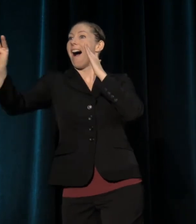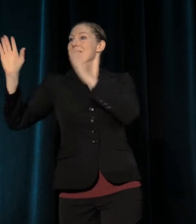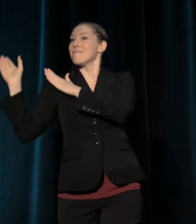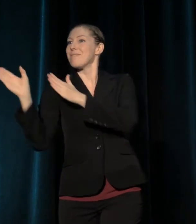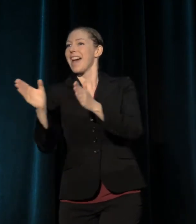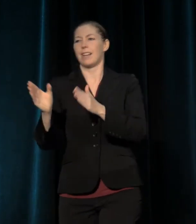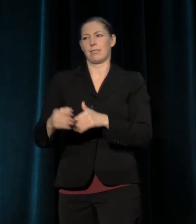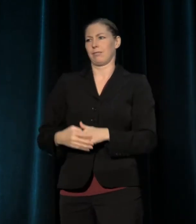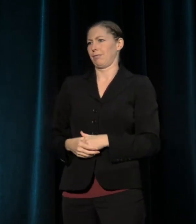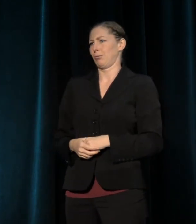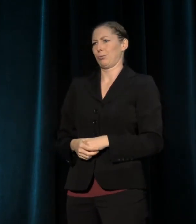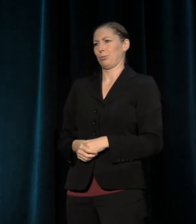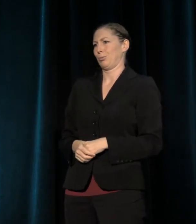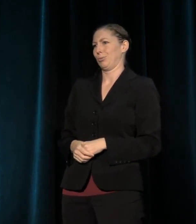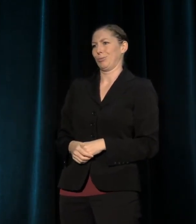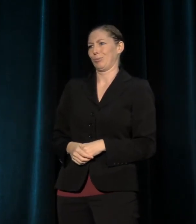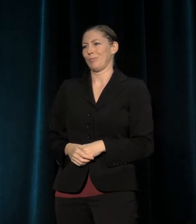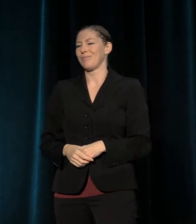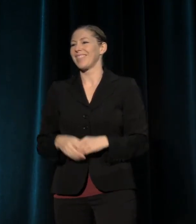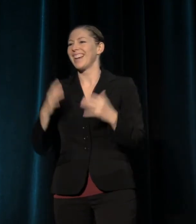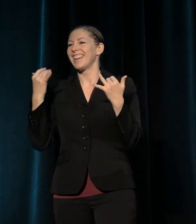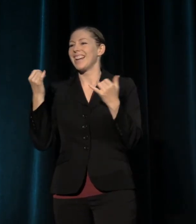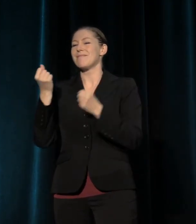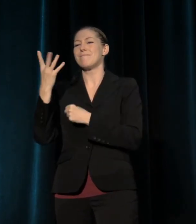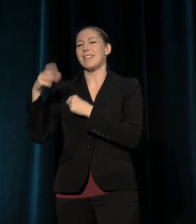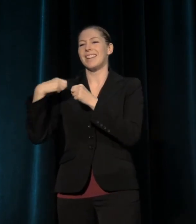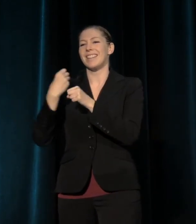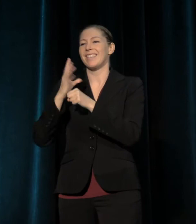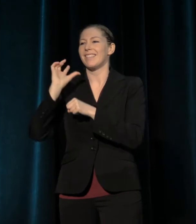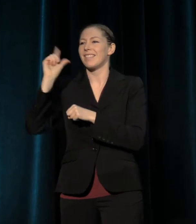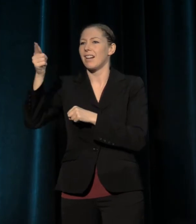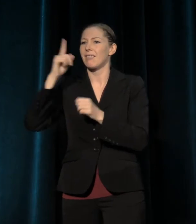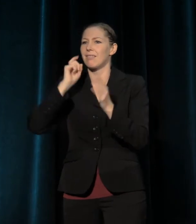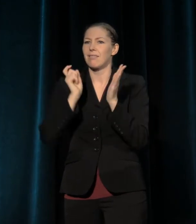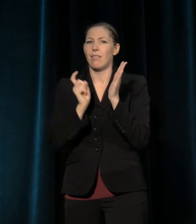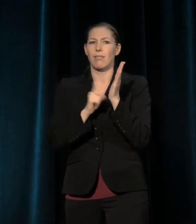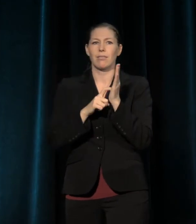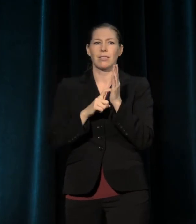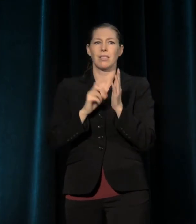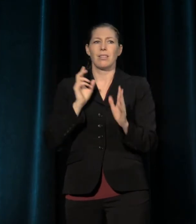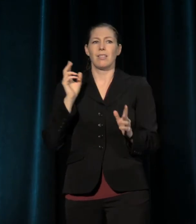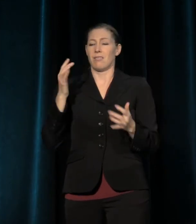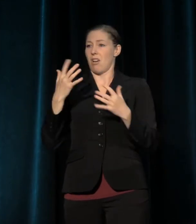And now, years later, we have declining attendance, worrisome philanthropic trends,